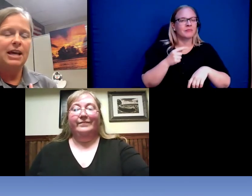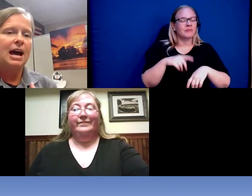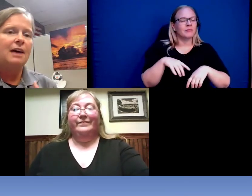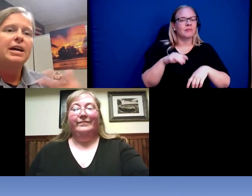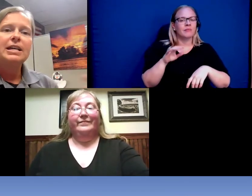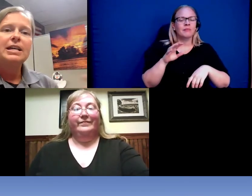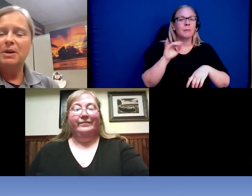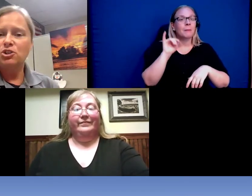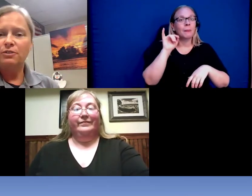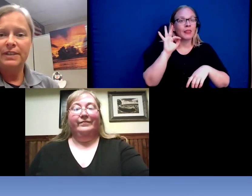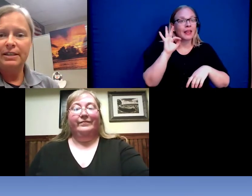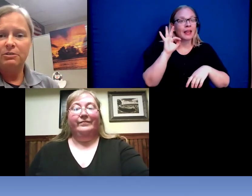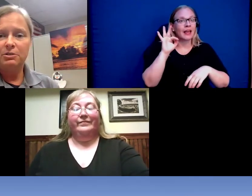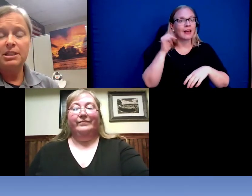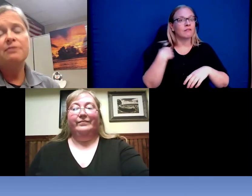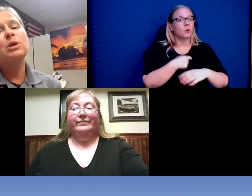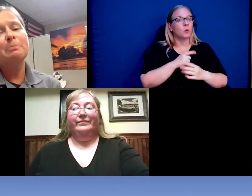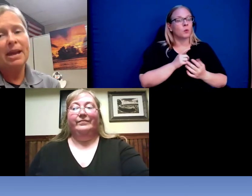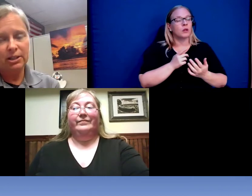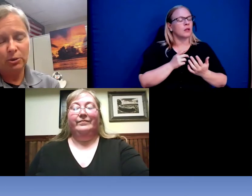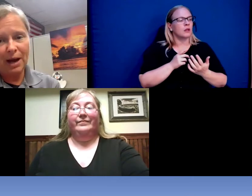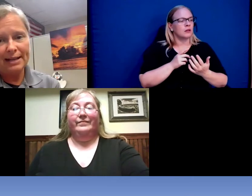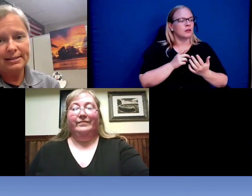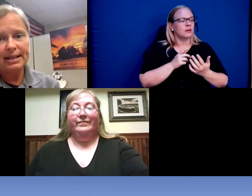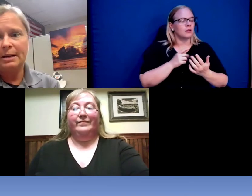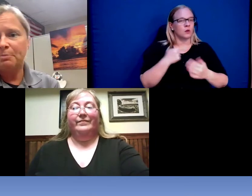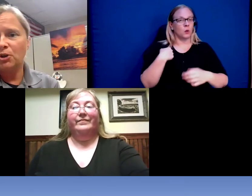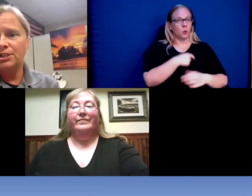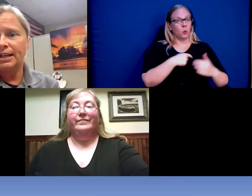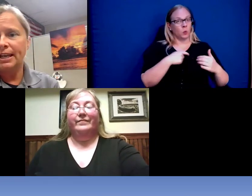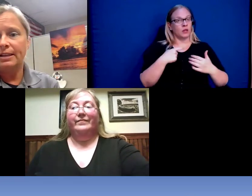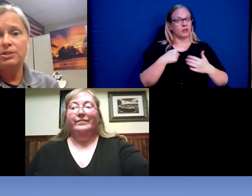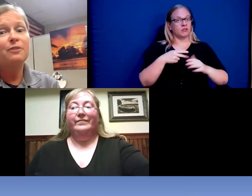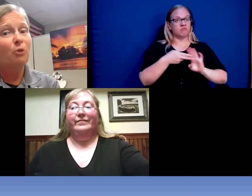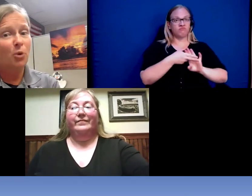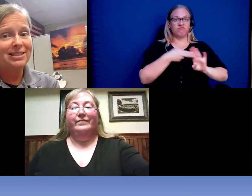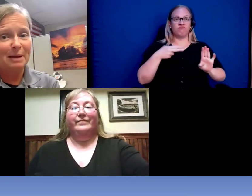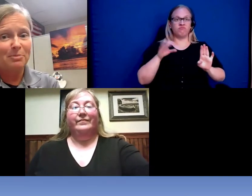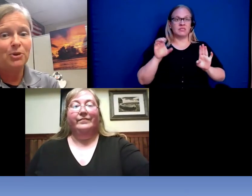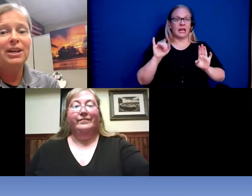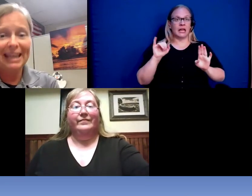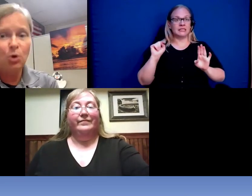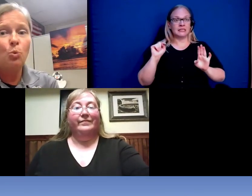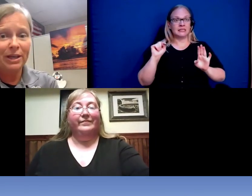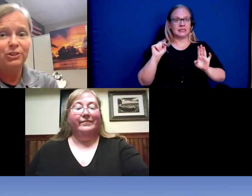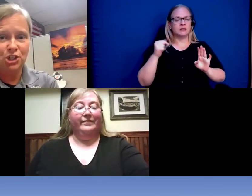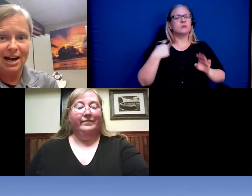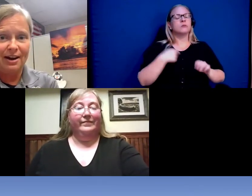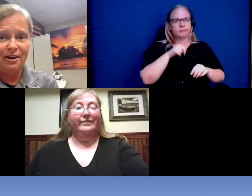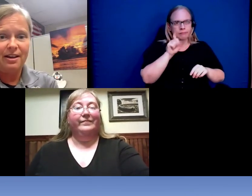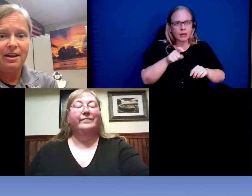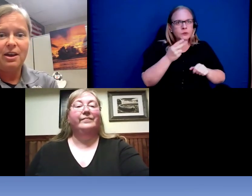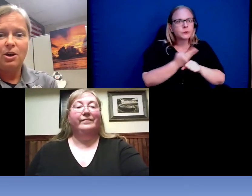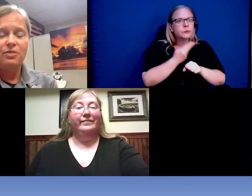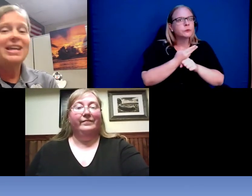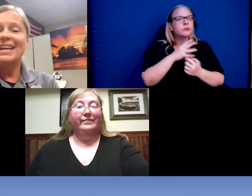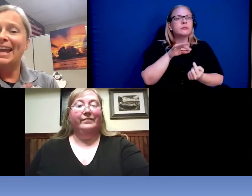to be special vehicles if we make an arrest and a person is for example in a wheelchair, they